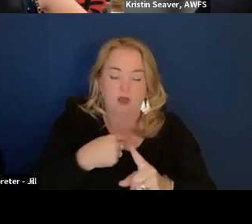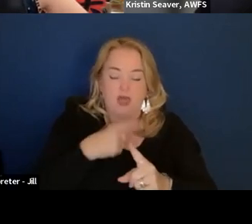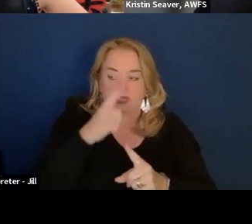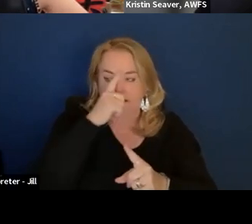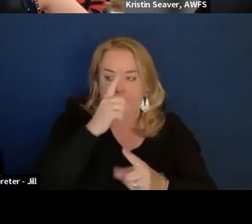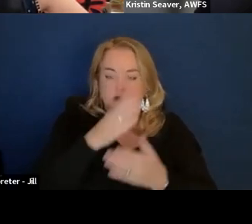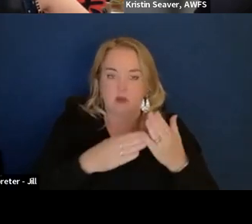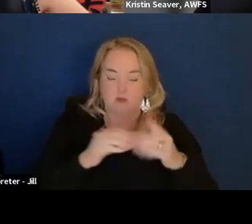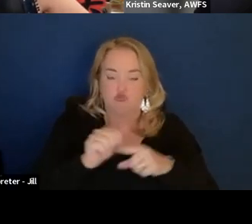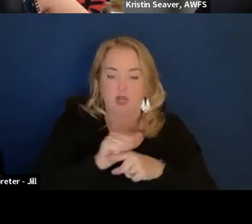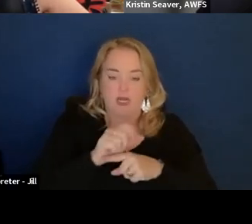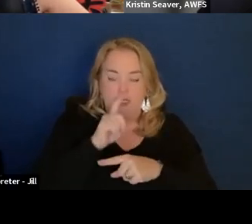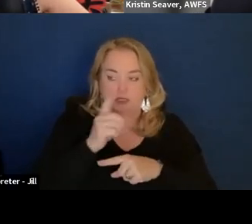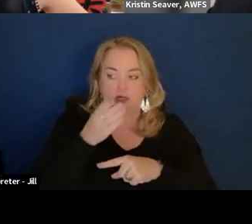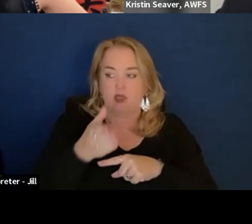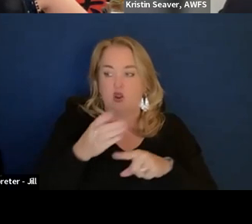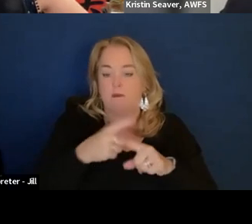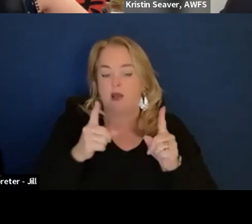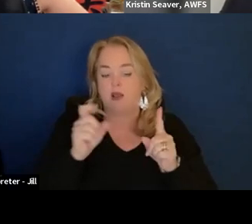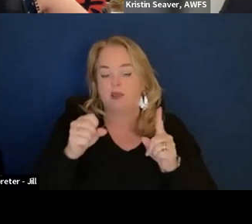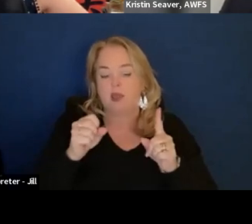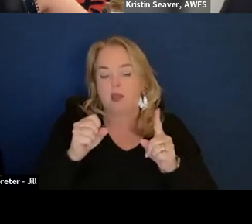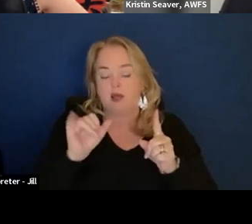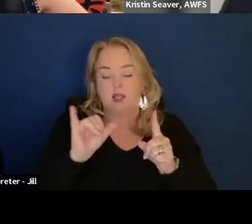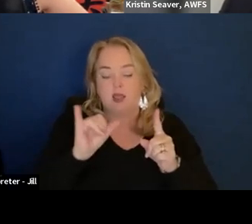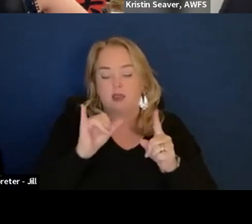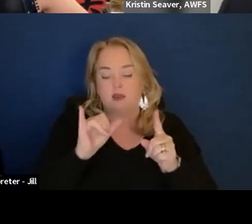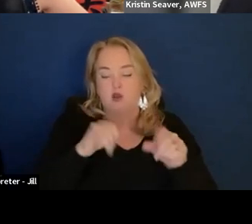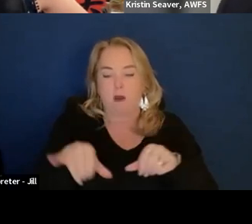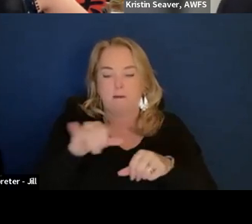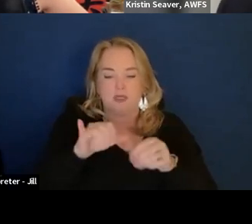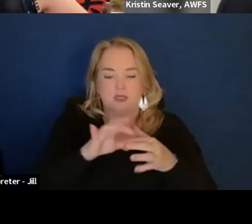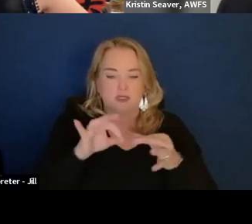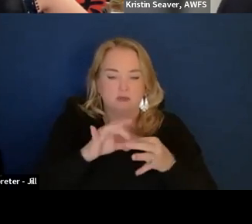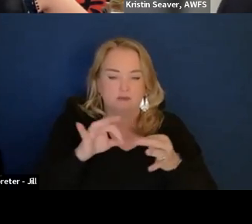But like if some common mistakes are like lessons learned that could be beneficial.